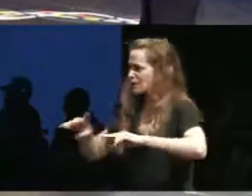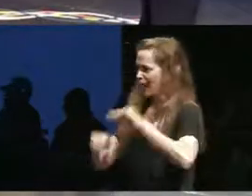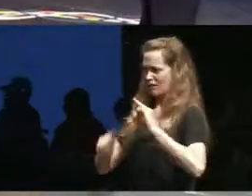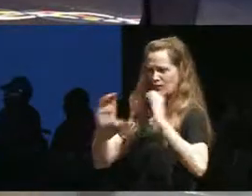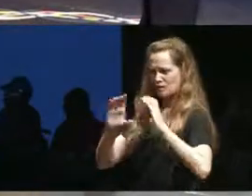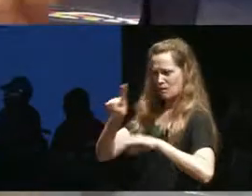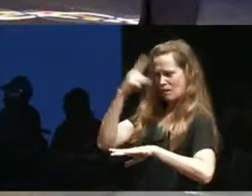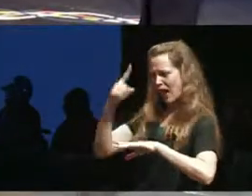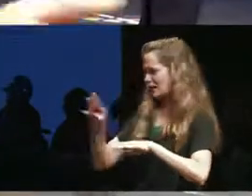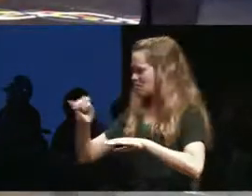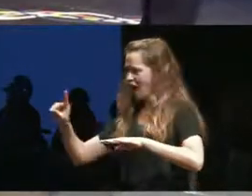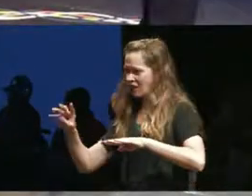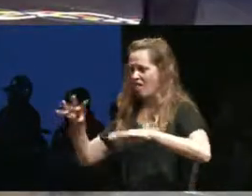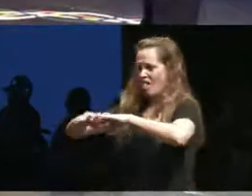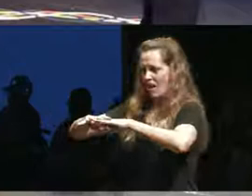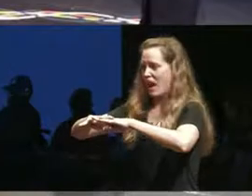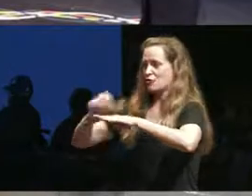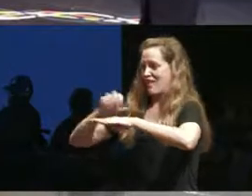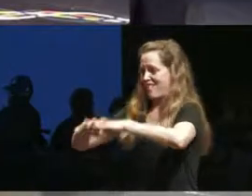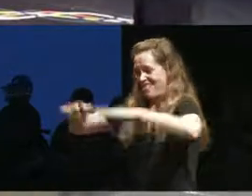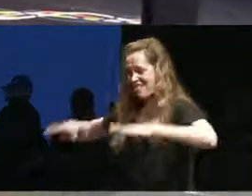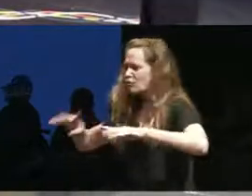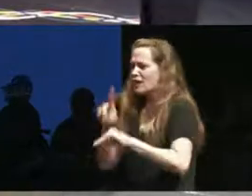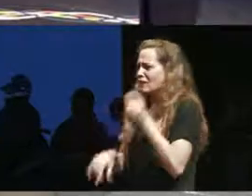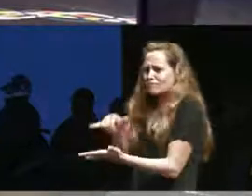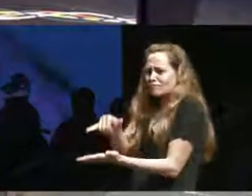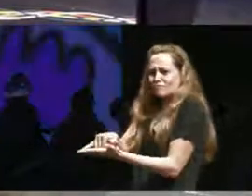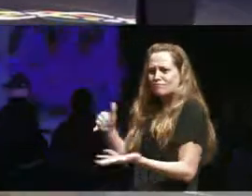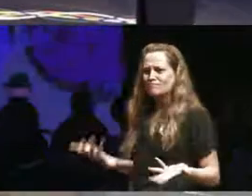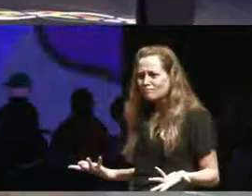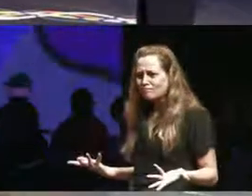madness that I'm trying to have. And I and I yeah I think that were often asked